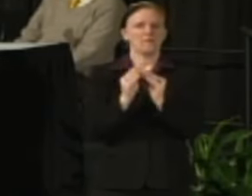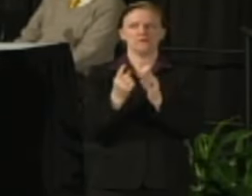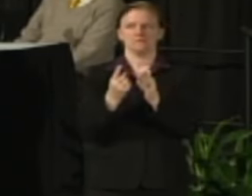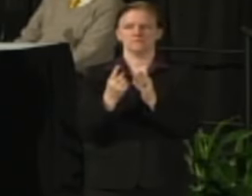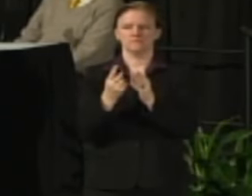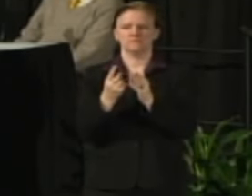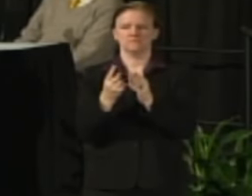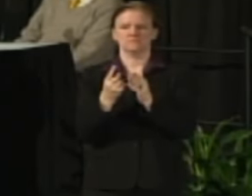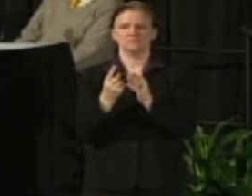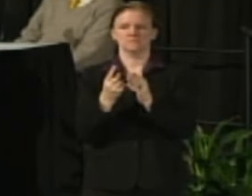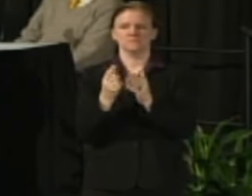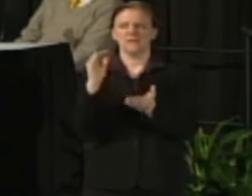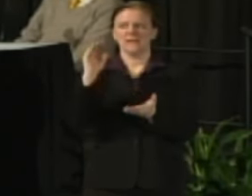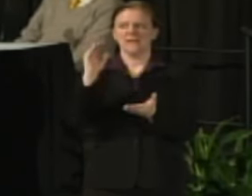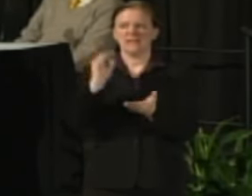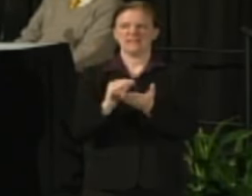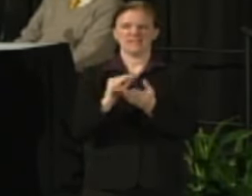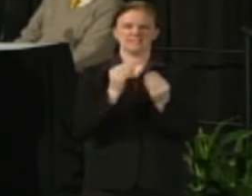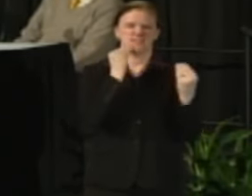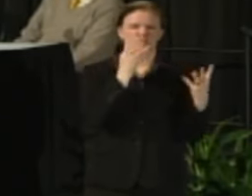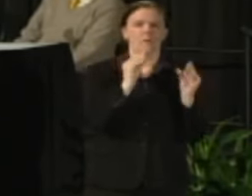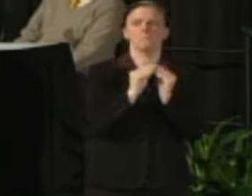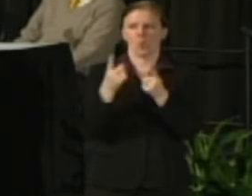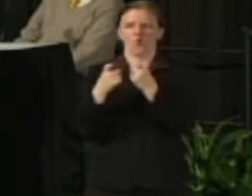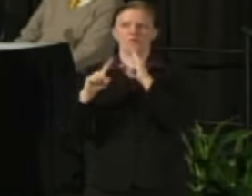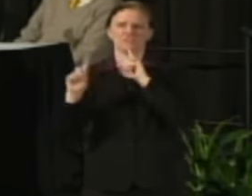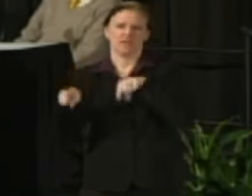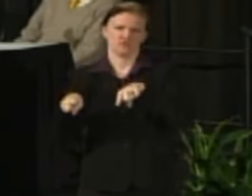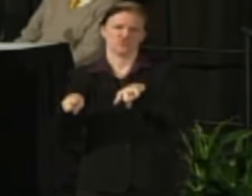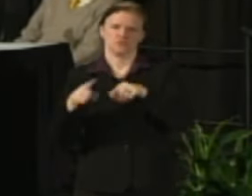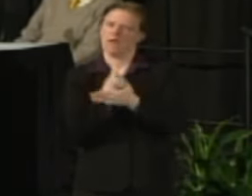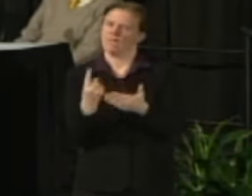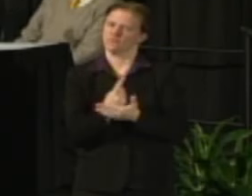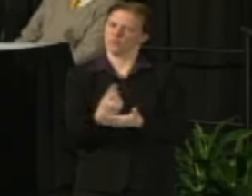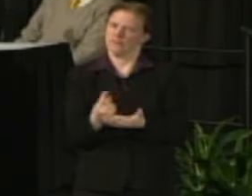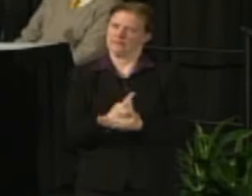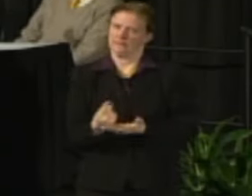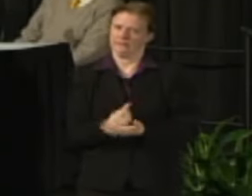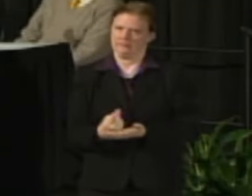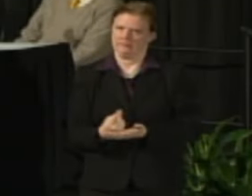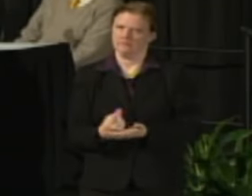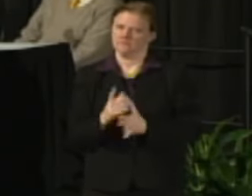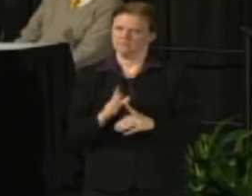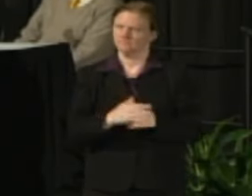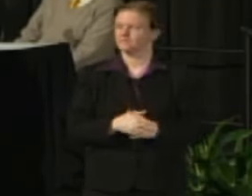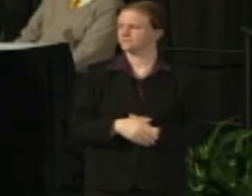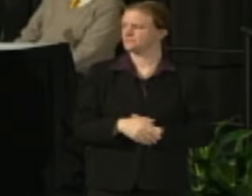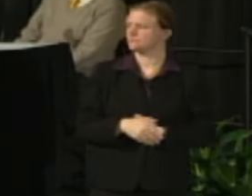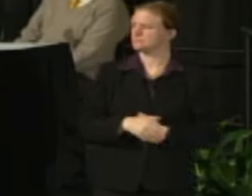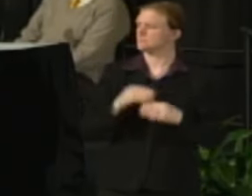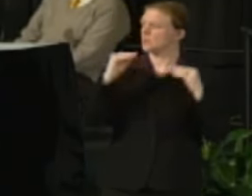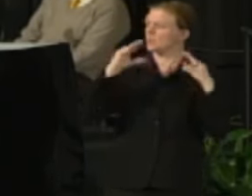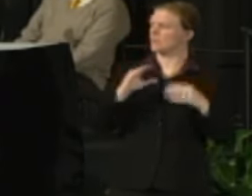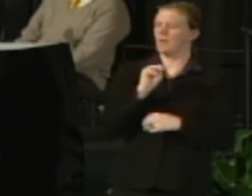like this but much less content, much more Q and A every week, so we'll just provide brief updates. Professor McLellan. Sandra McLellan: Yeah, thanks.